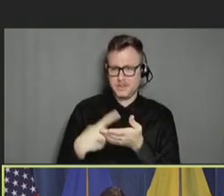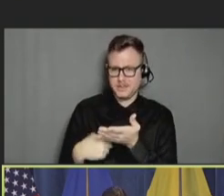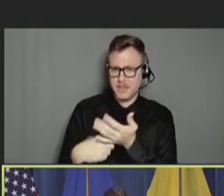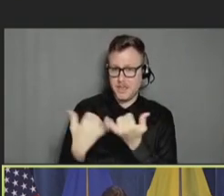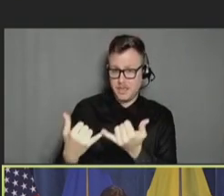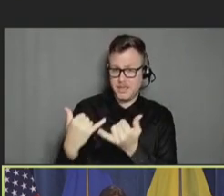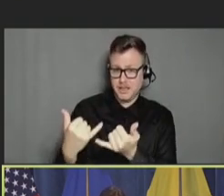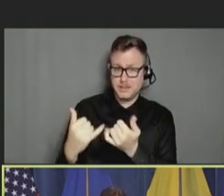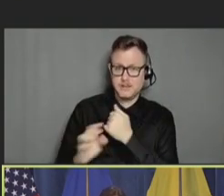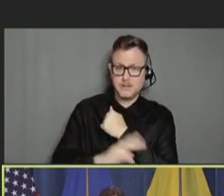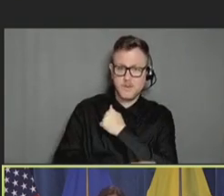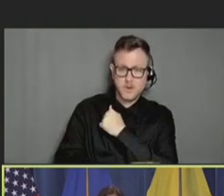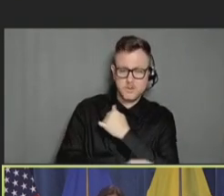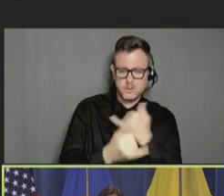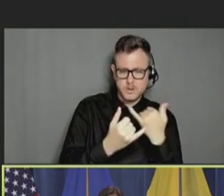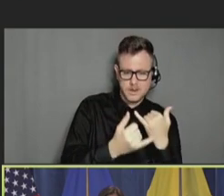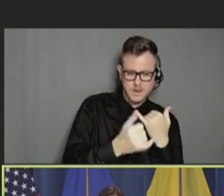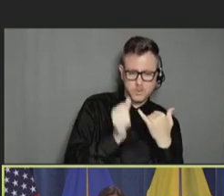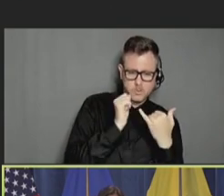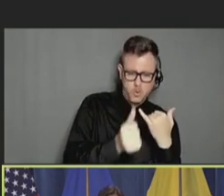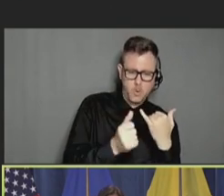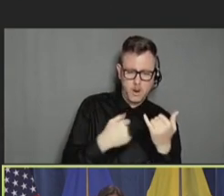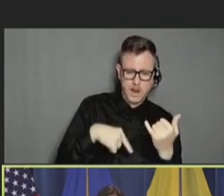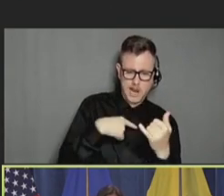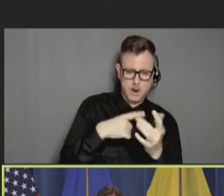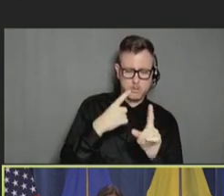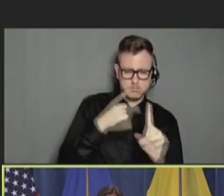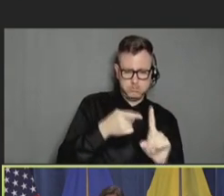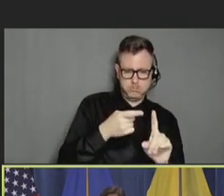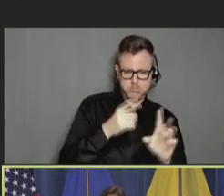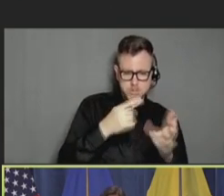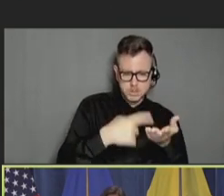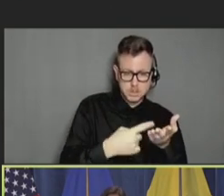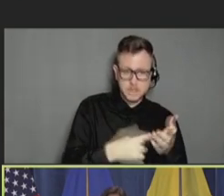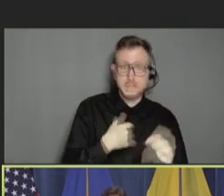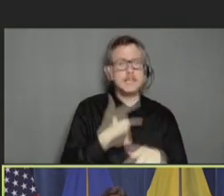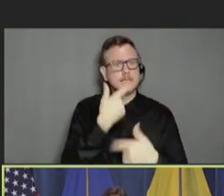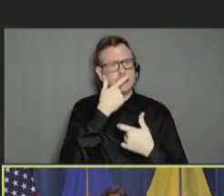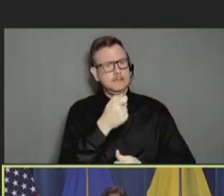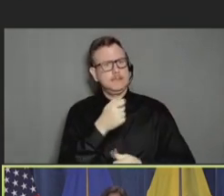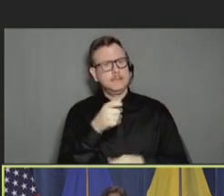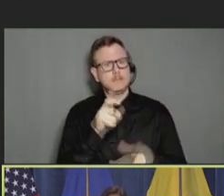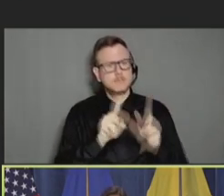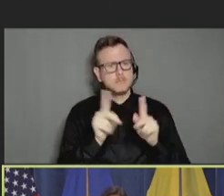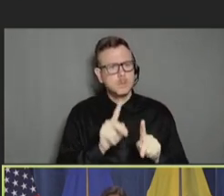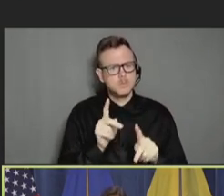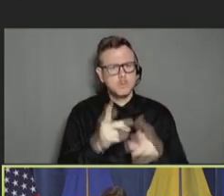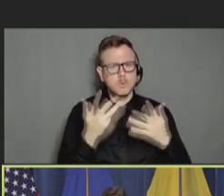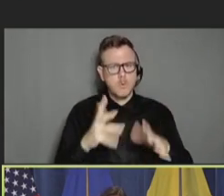and tomorrow. But this is -- this was interesting. These are people who had their primary series